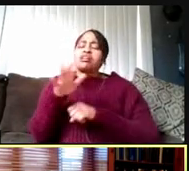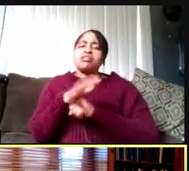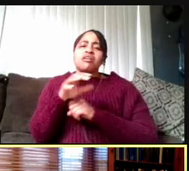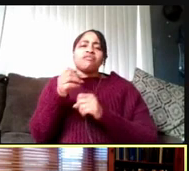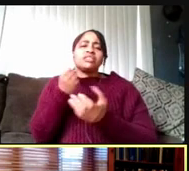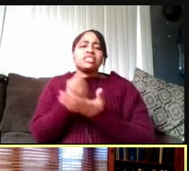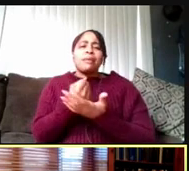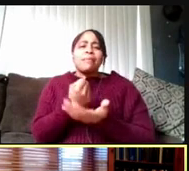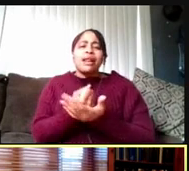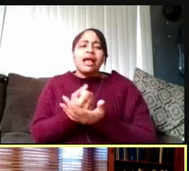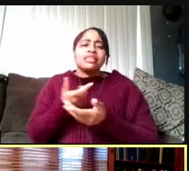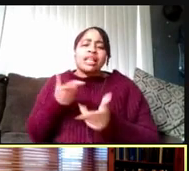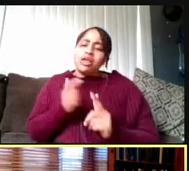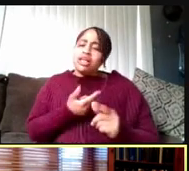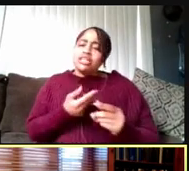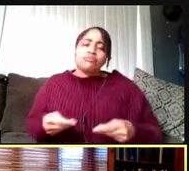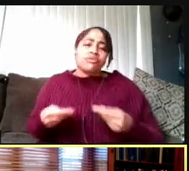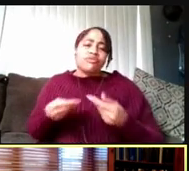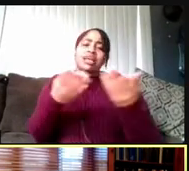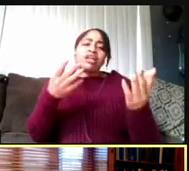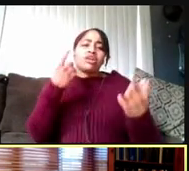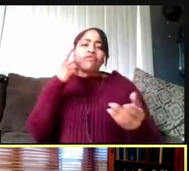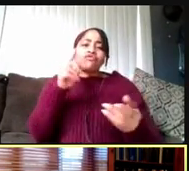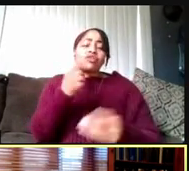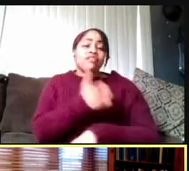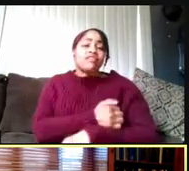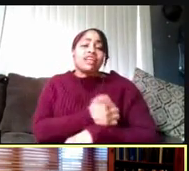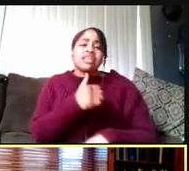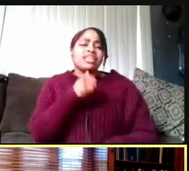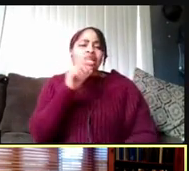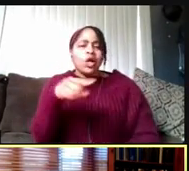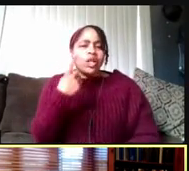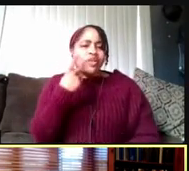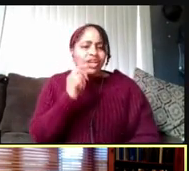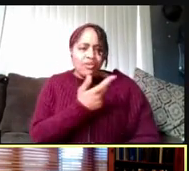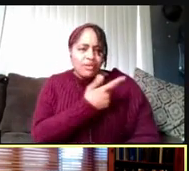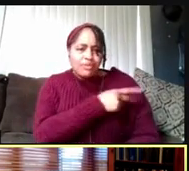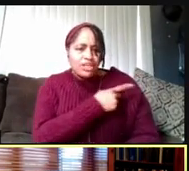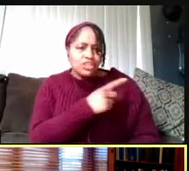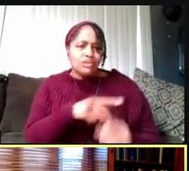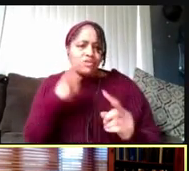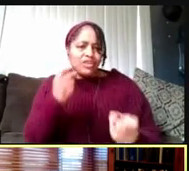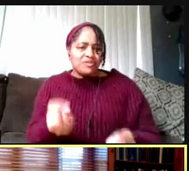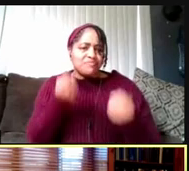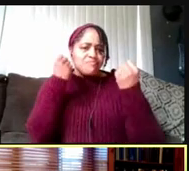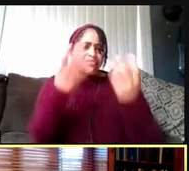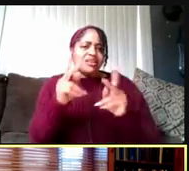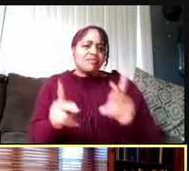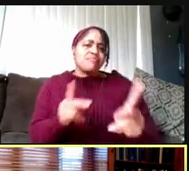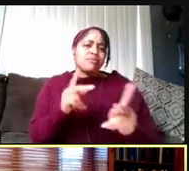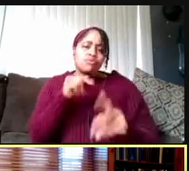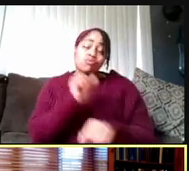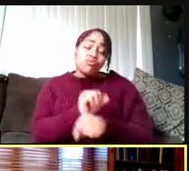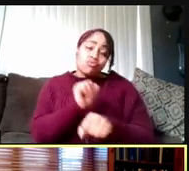to be the provider of vaccines and not just for our patients but for the many people that work here at the university,